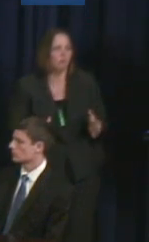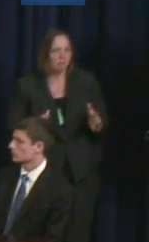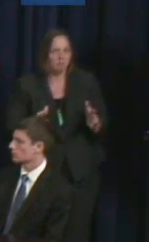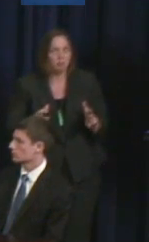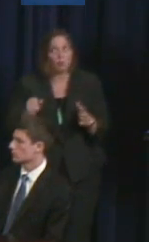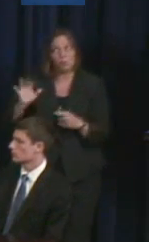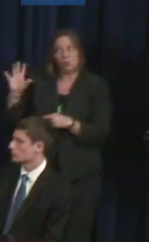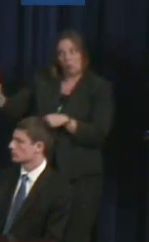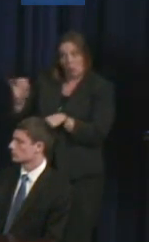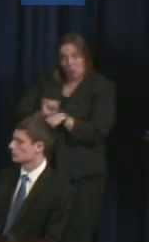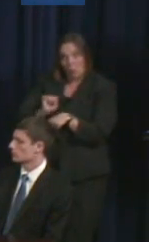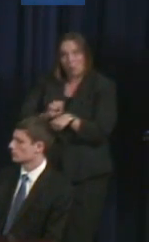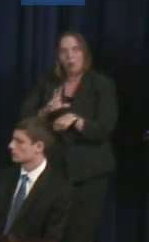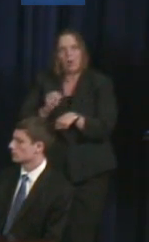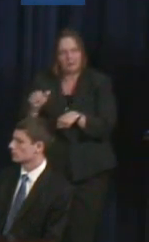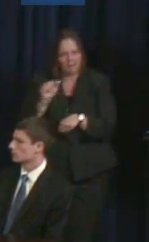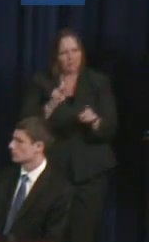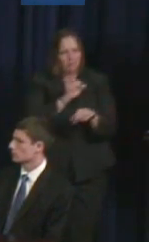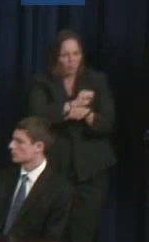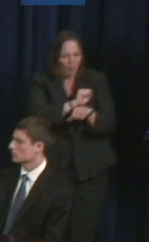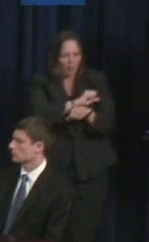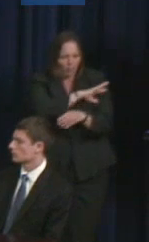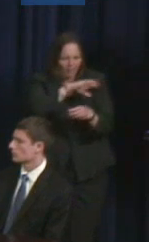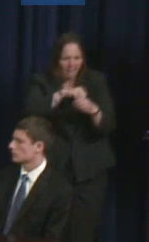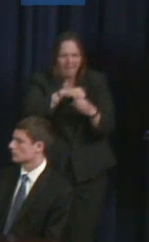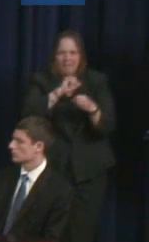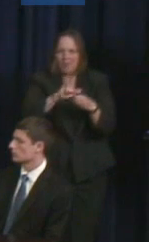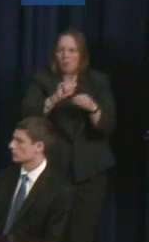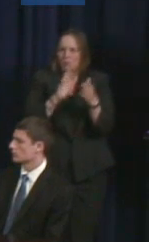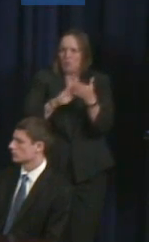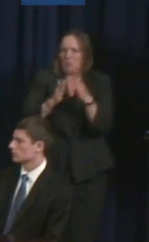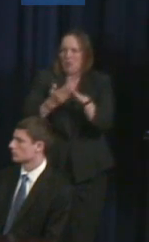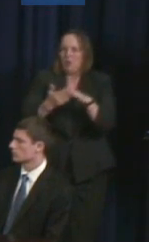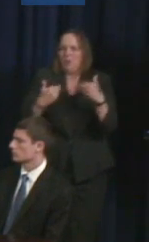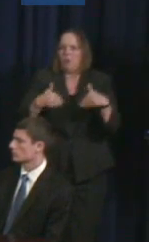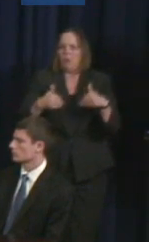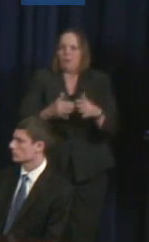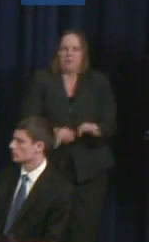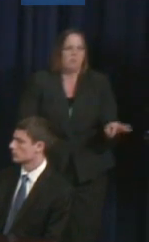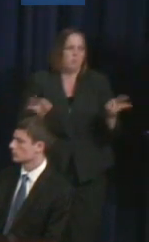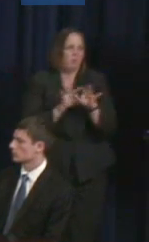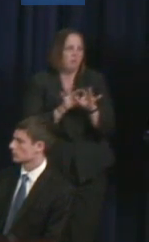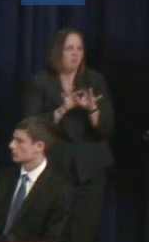critically important to really give voice to individuals who have disabilities and to their